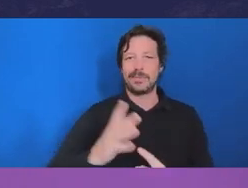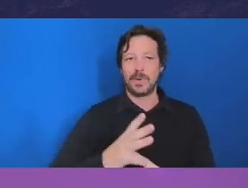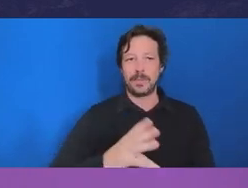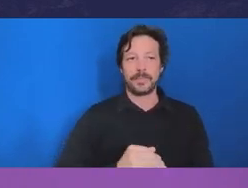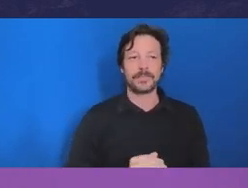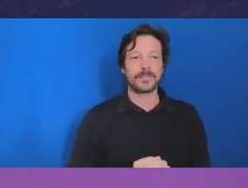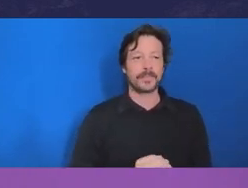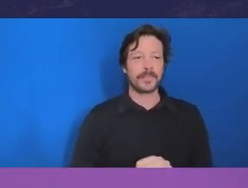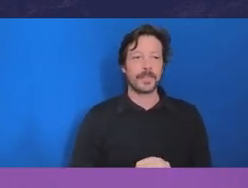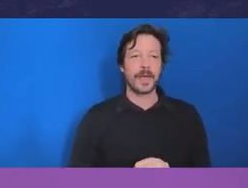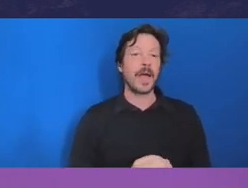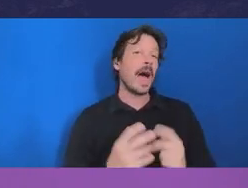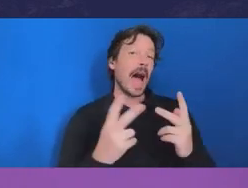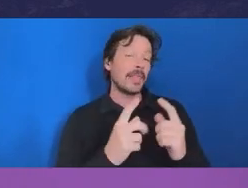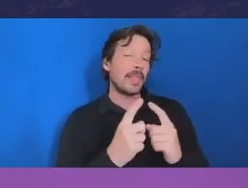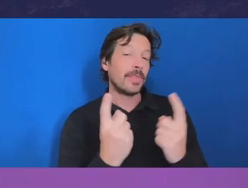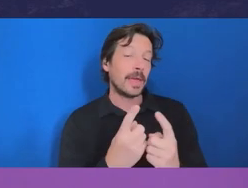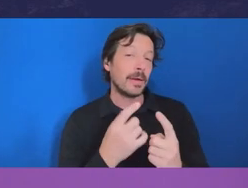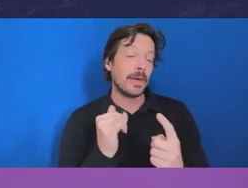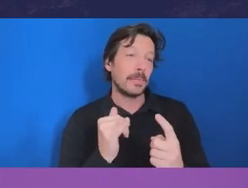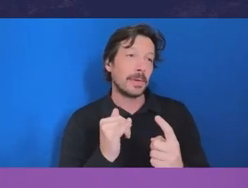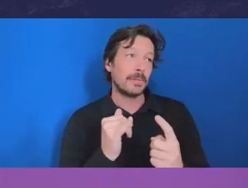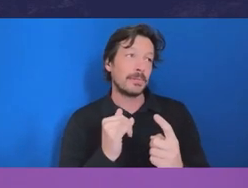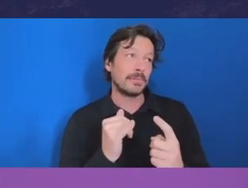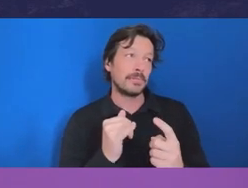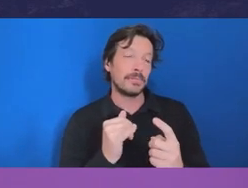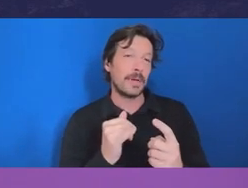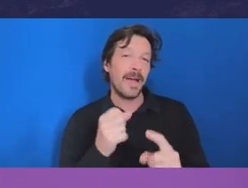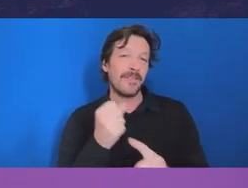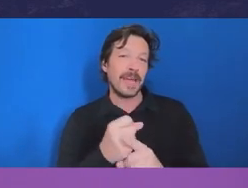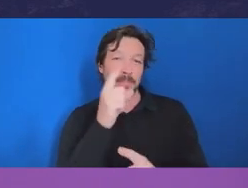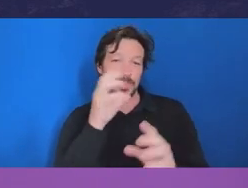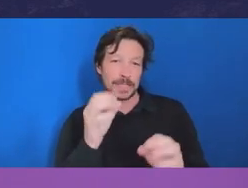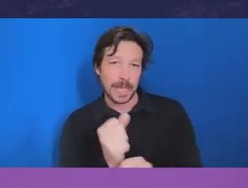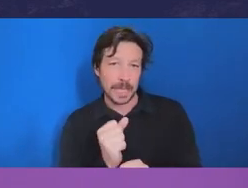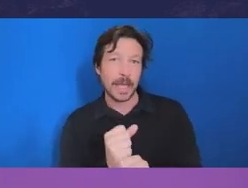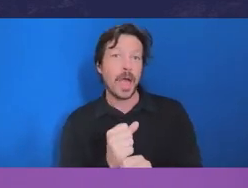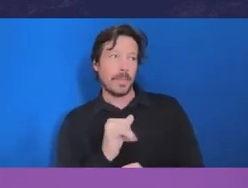minds here is that they therefore perceive conflict of interest is bad, but really the